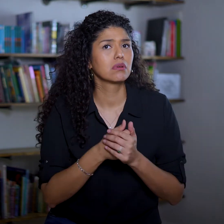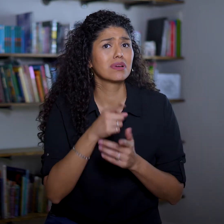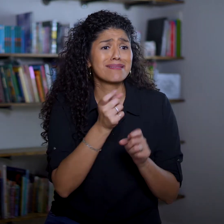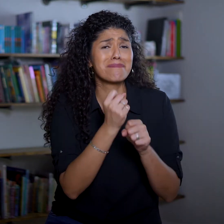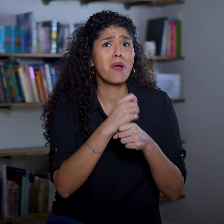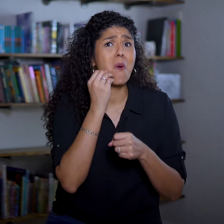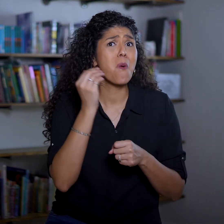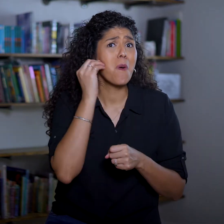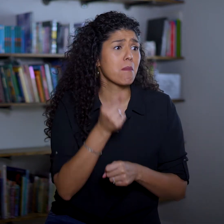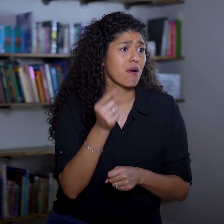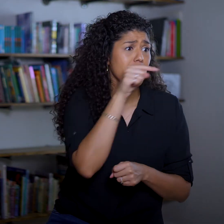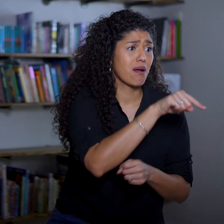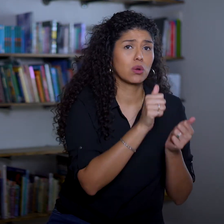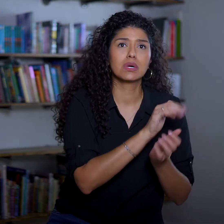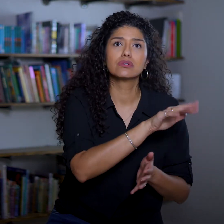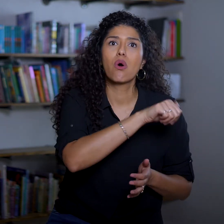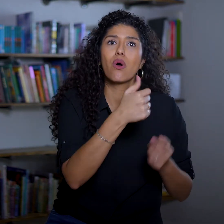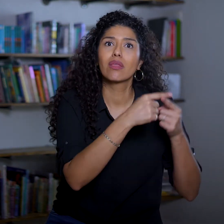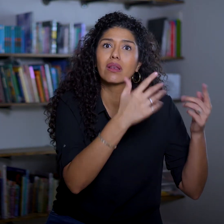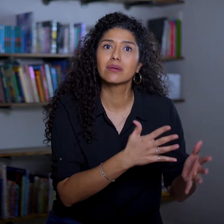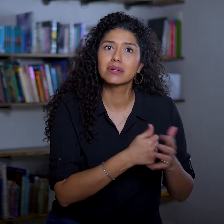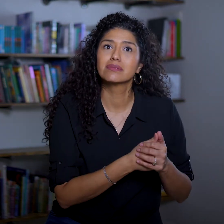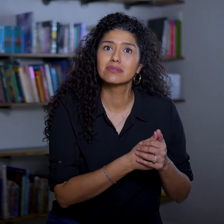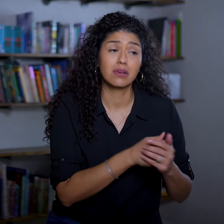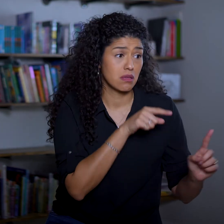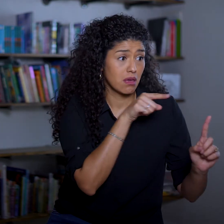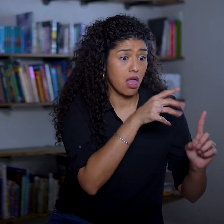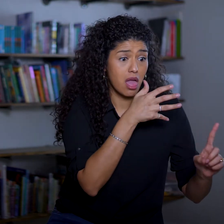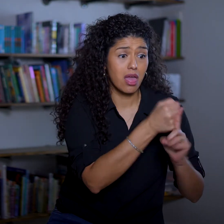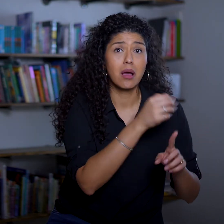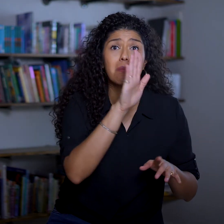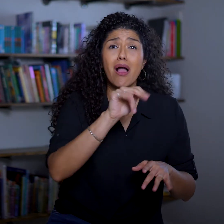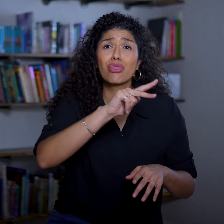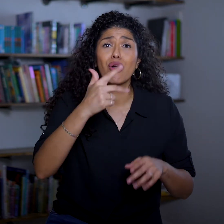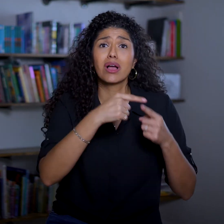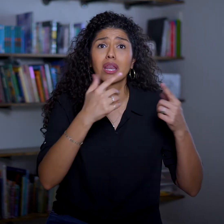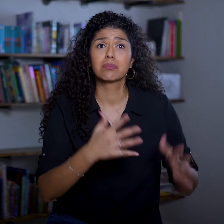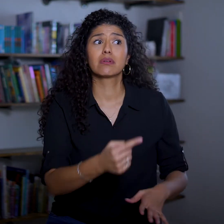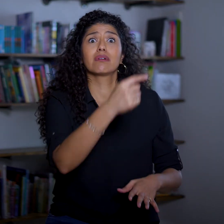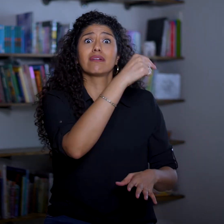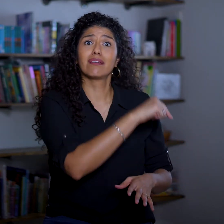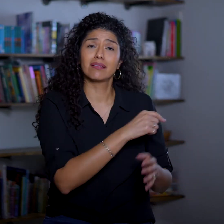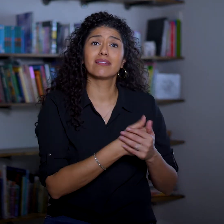and he made a home in the midst of his other enemies, who were attacked by a third enemy,